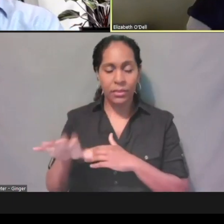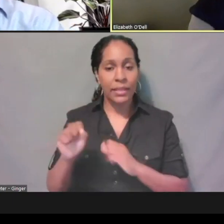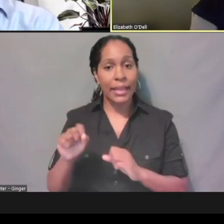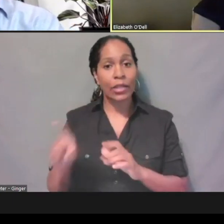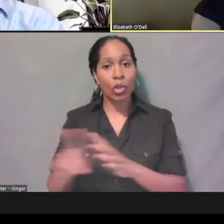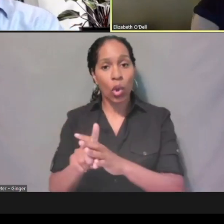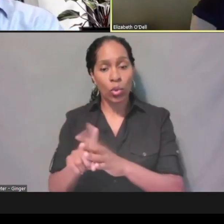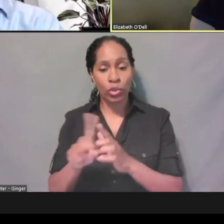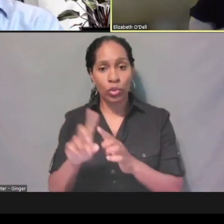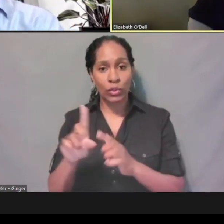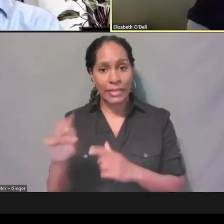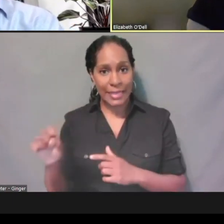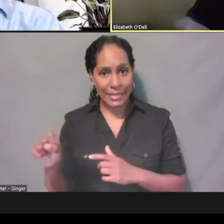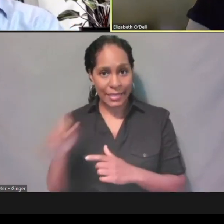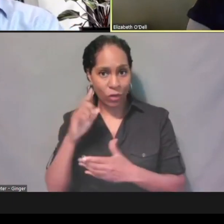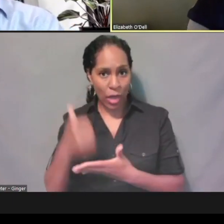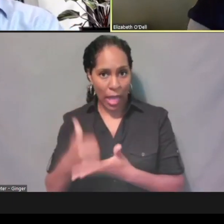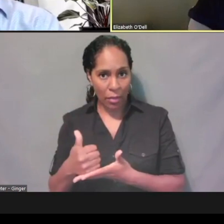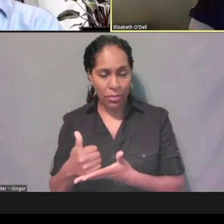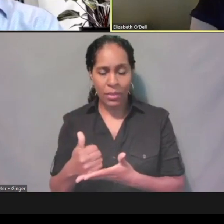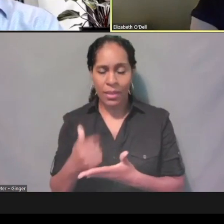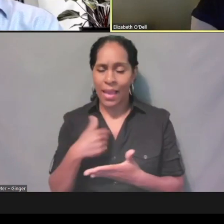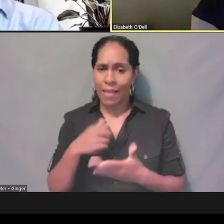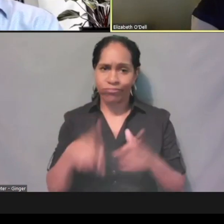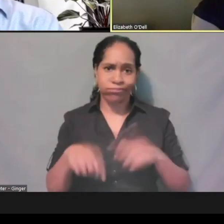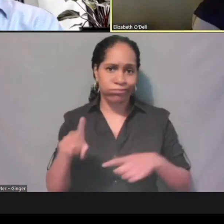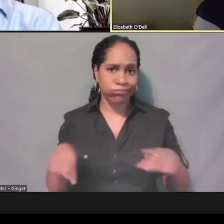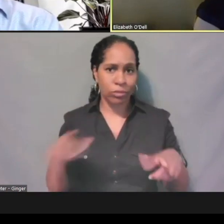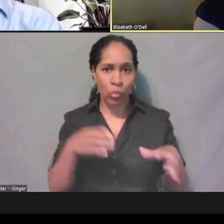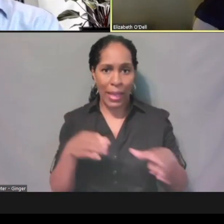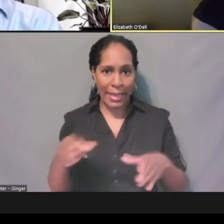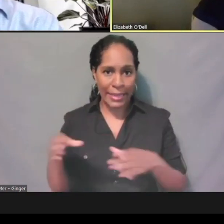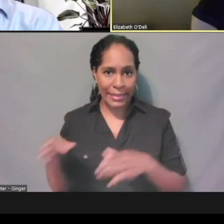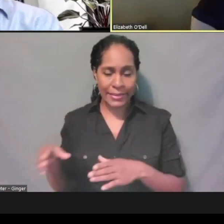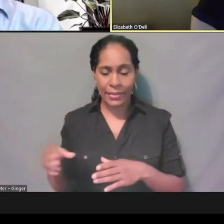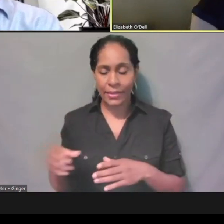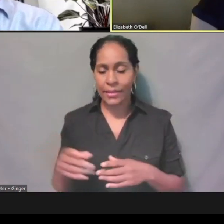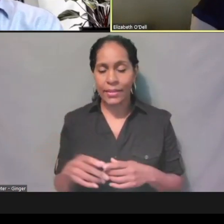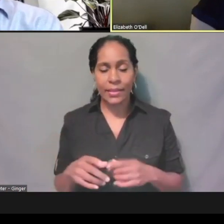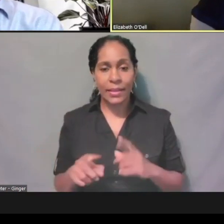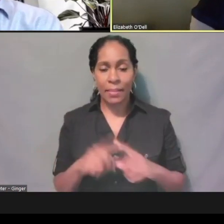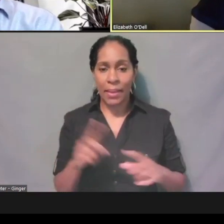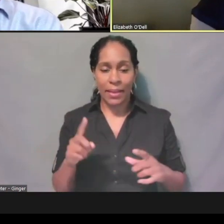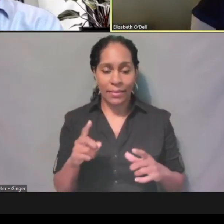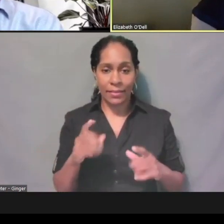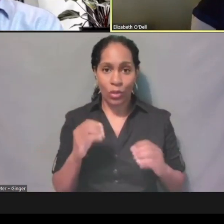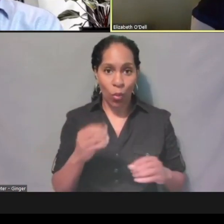So, there's all kinds of different ways. But no, those should not be a barrier to applying for Medicaid